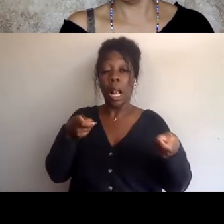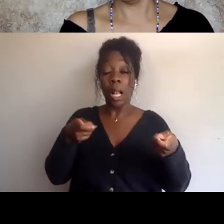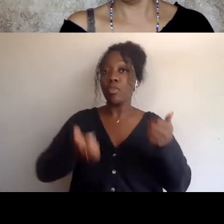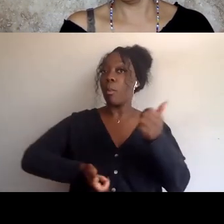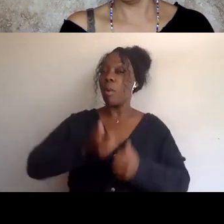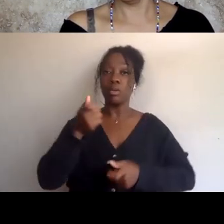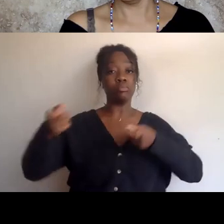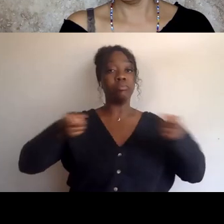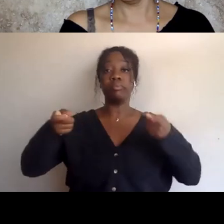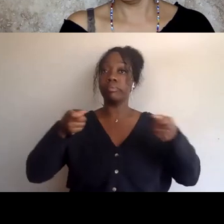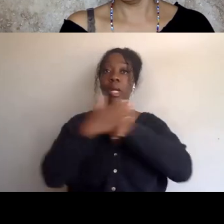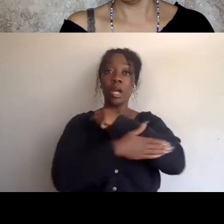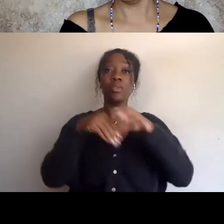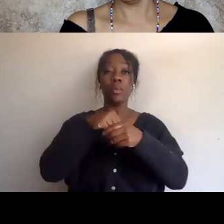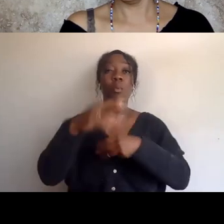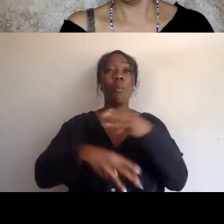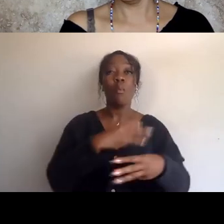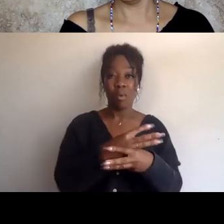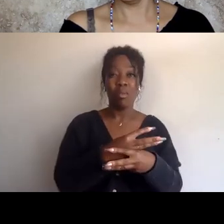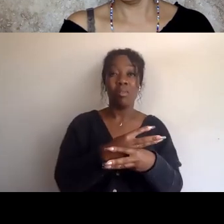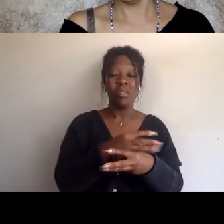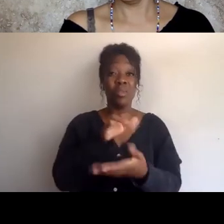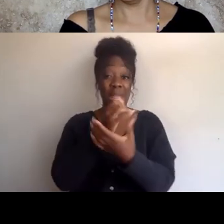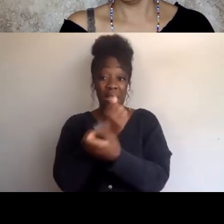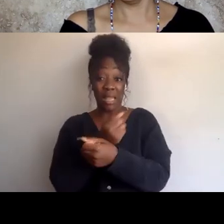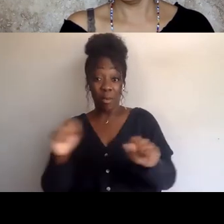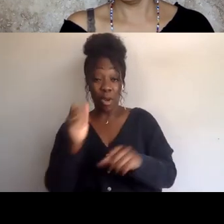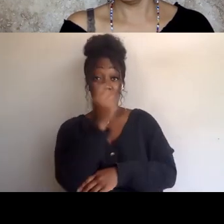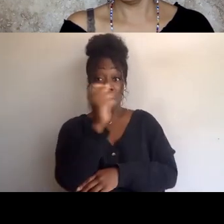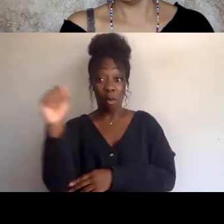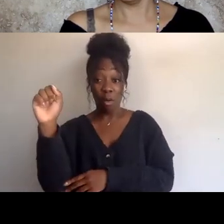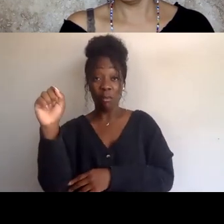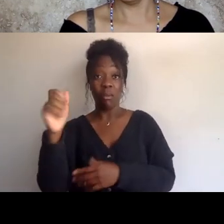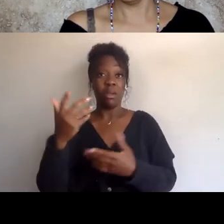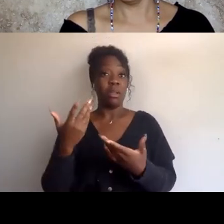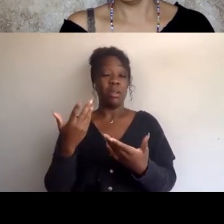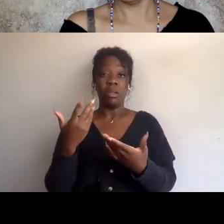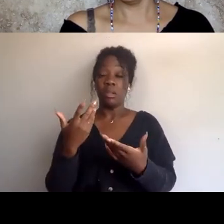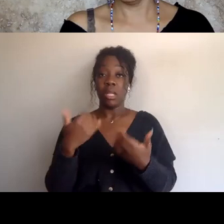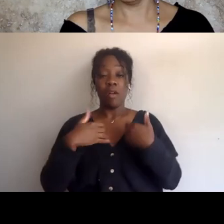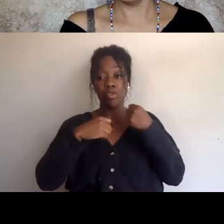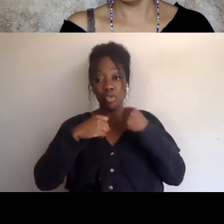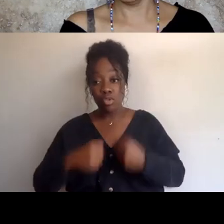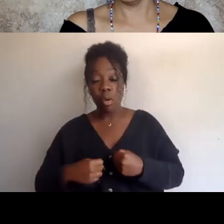So we can see how a liberation movement is so tied string and ham to American imperialism.